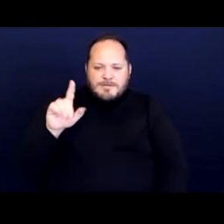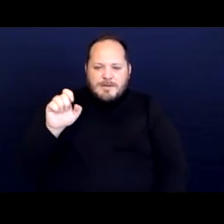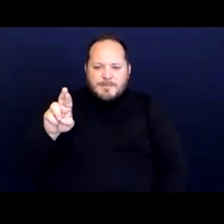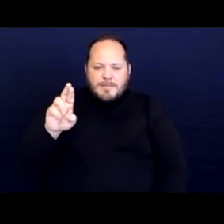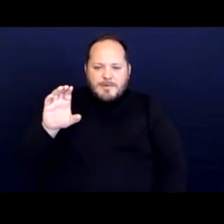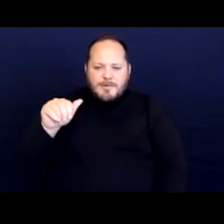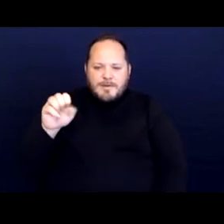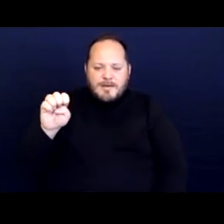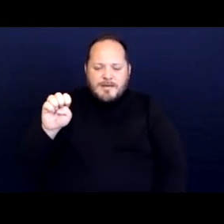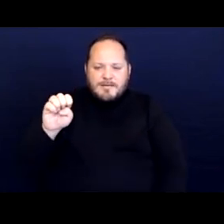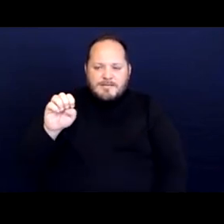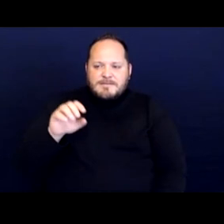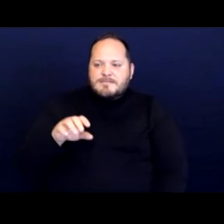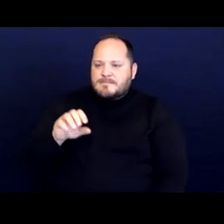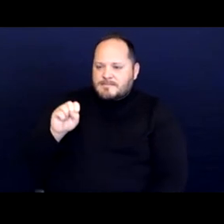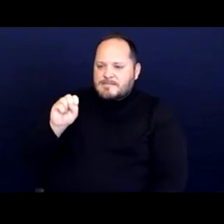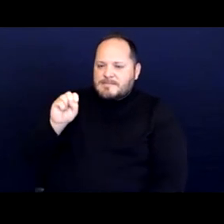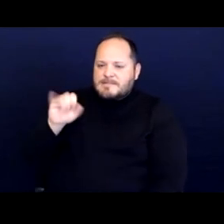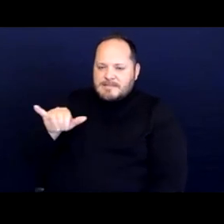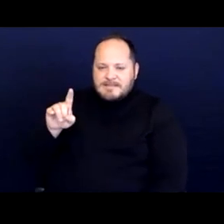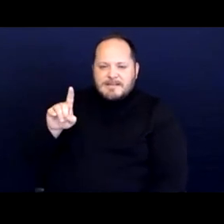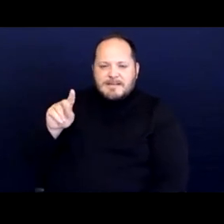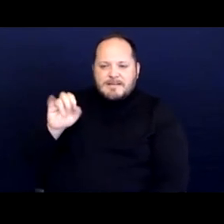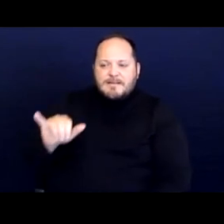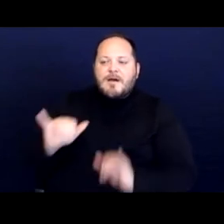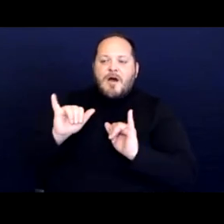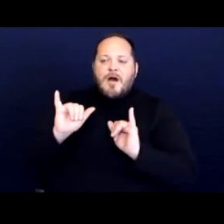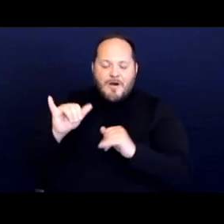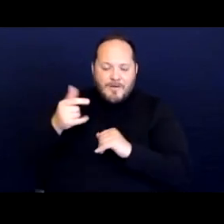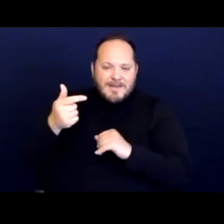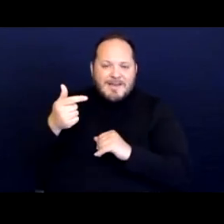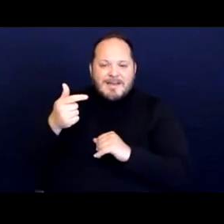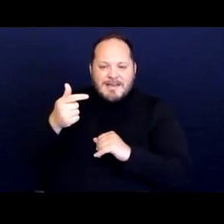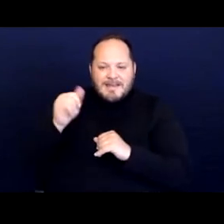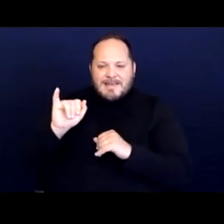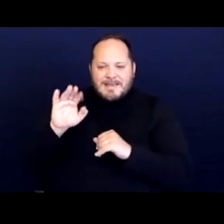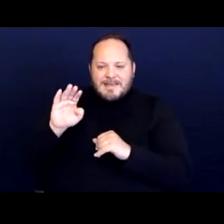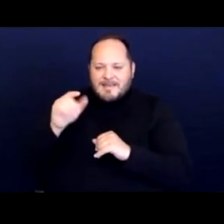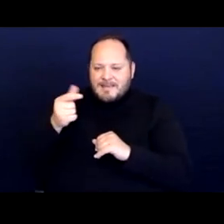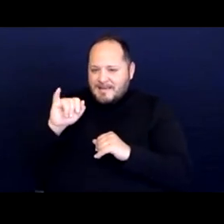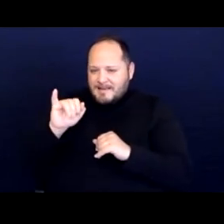[Sydney] I do see that. And so the Giebeler case is essentially